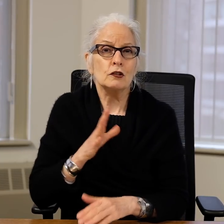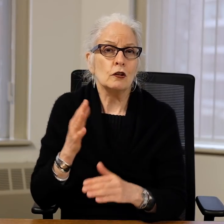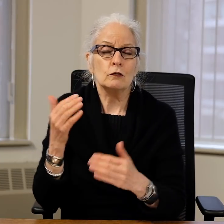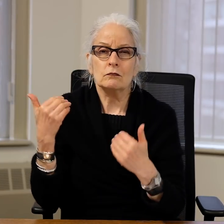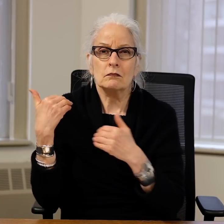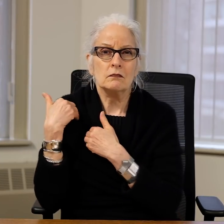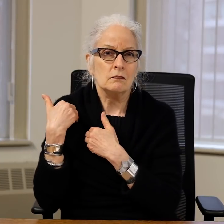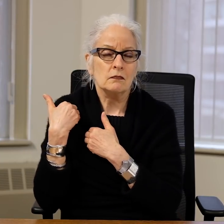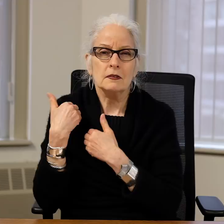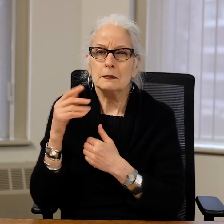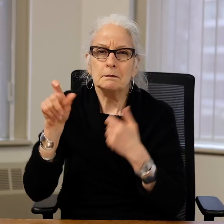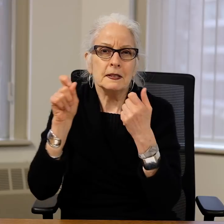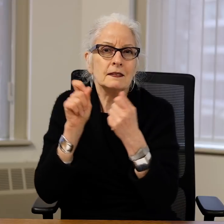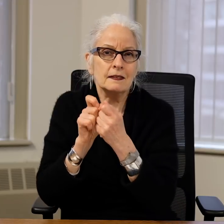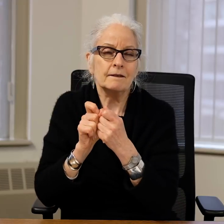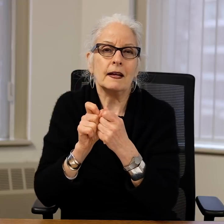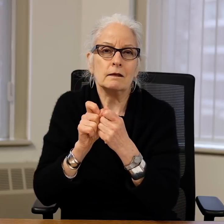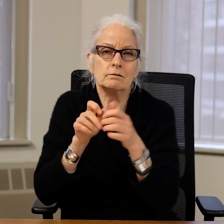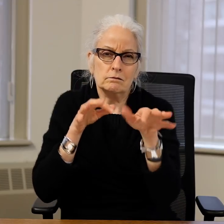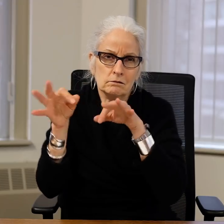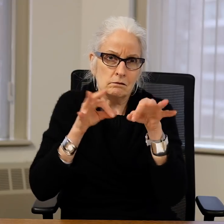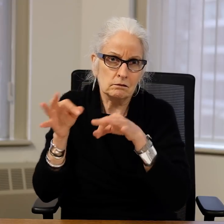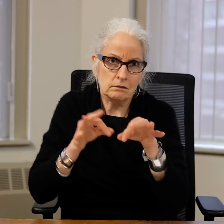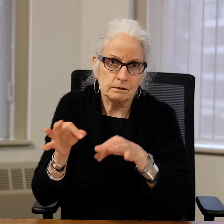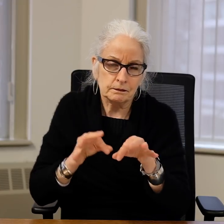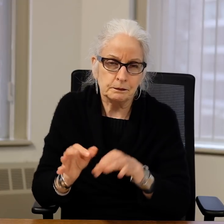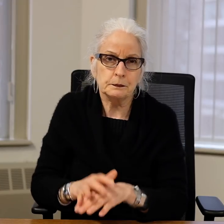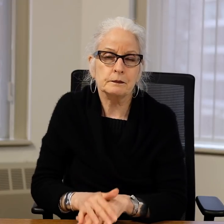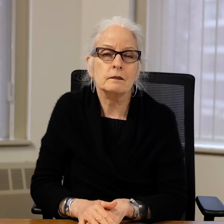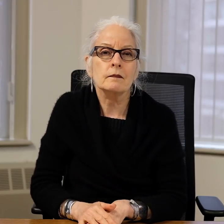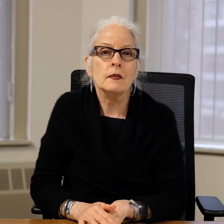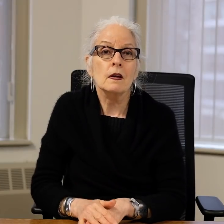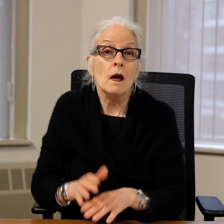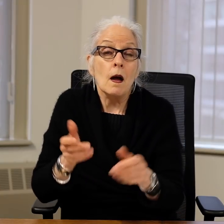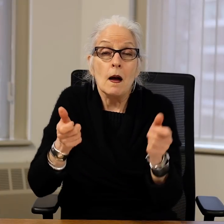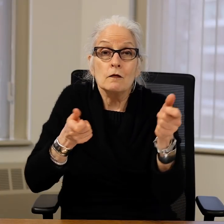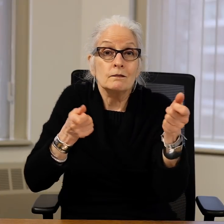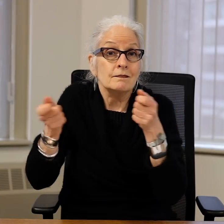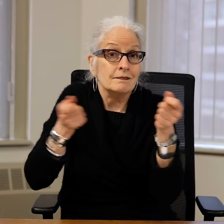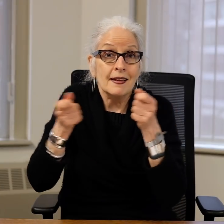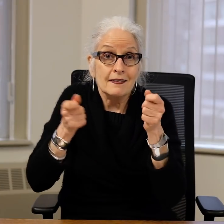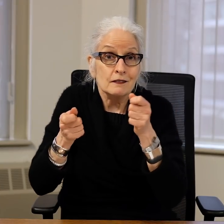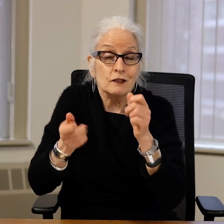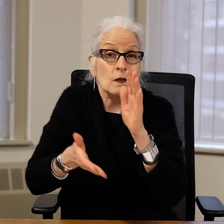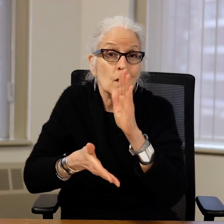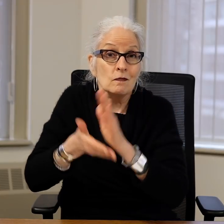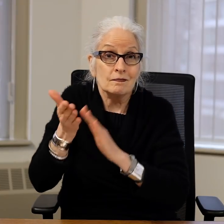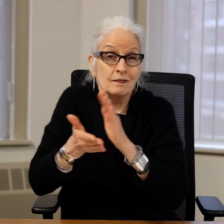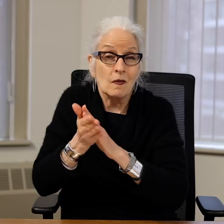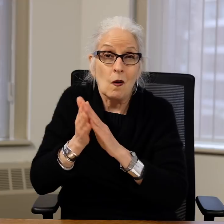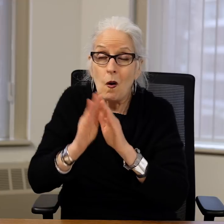The next Commissioner will have very specific and well defined responsibilities; managing